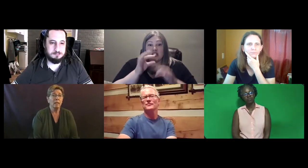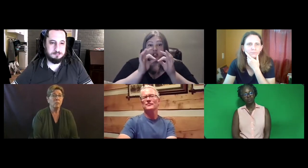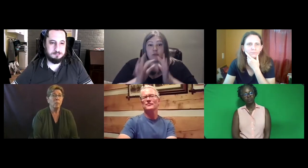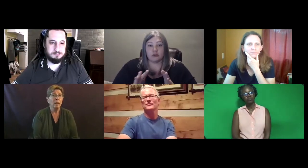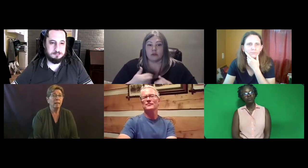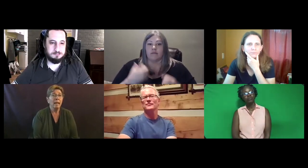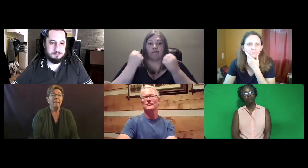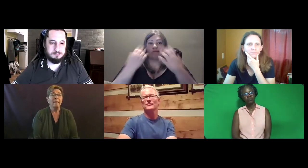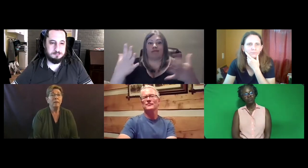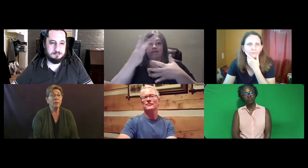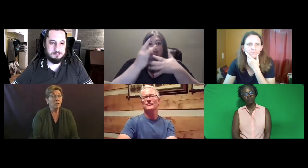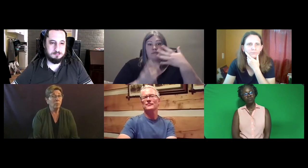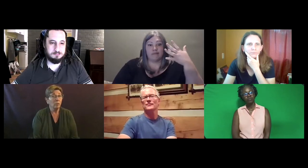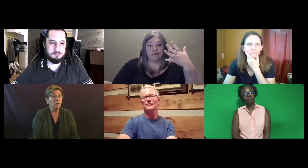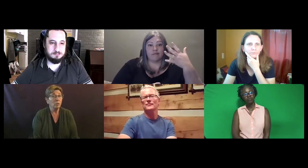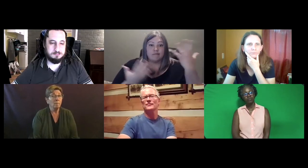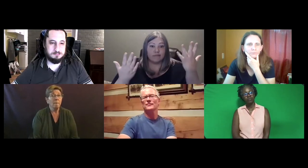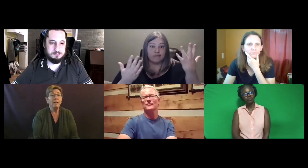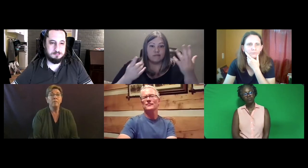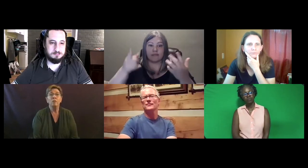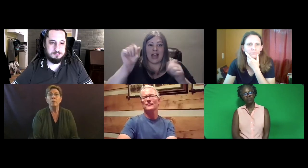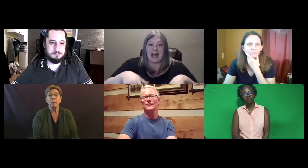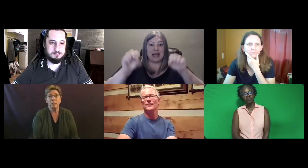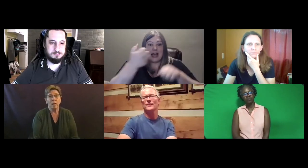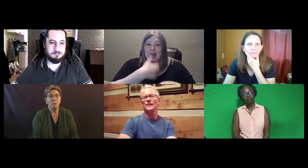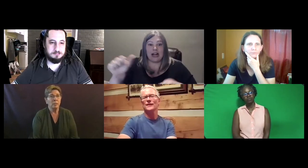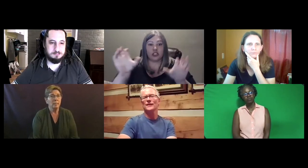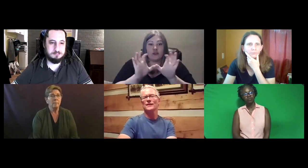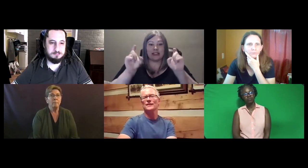well. Hearing interpreters have numerous options.